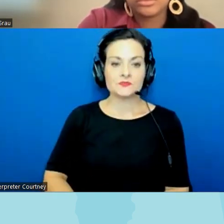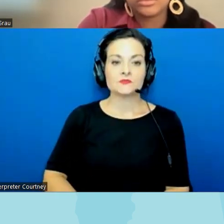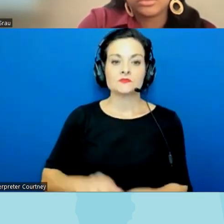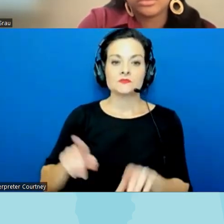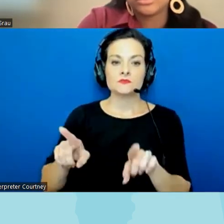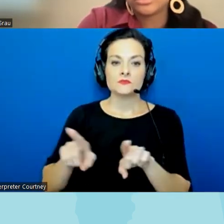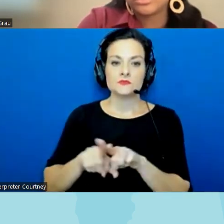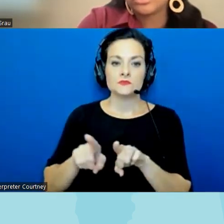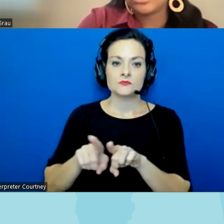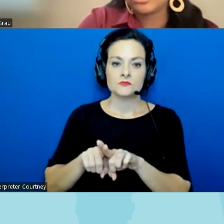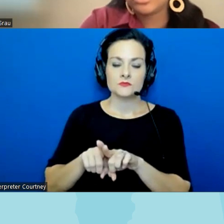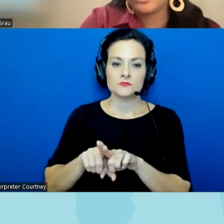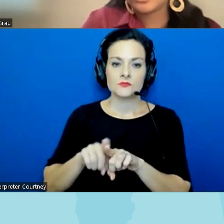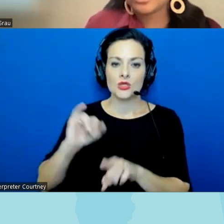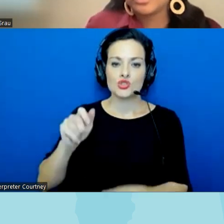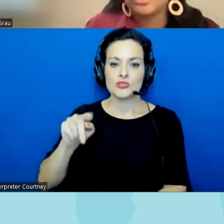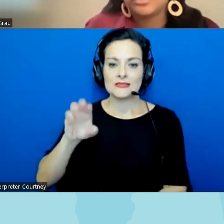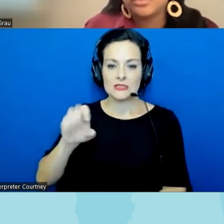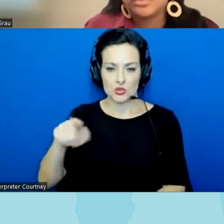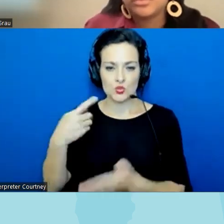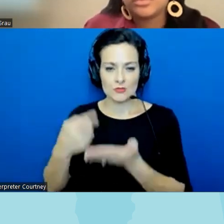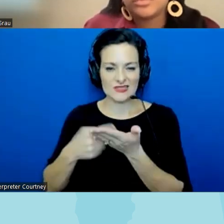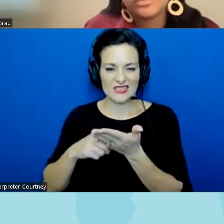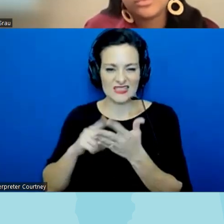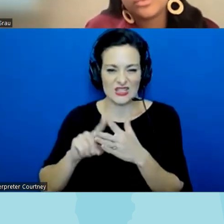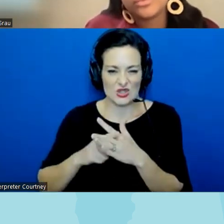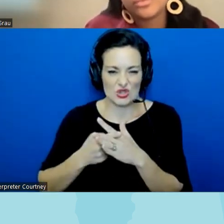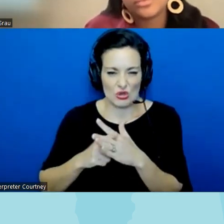something Justice that you talked about at the very beginning and I and I would love to hear